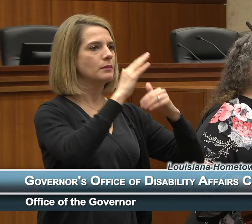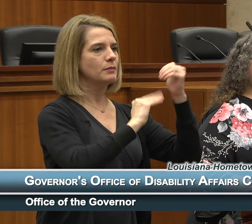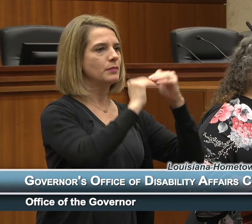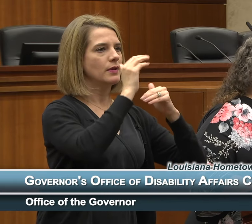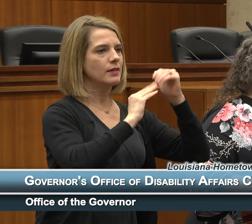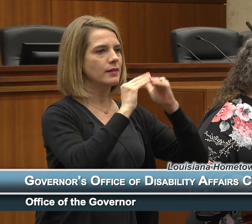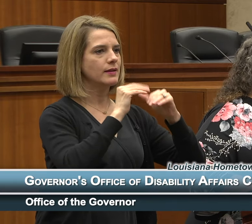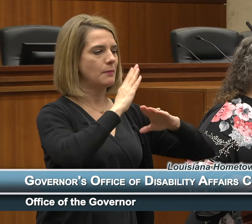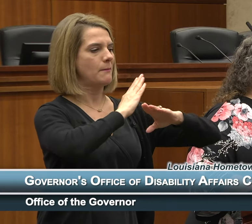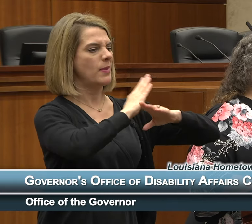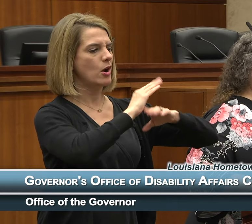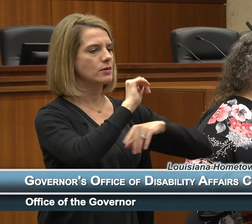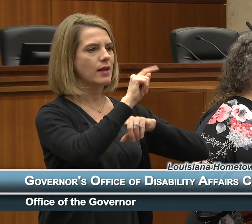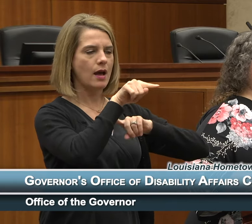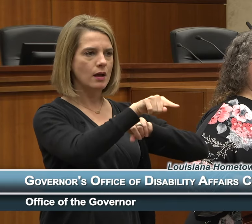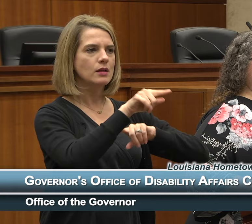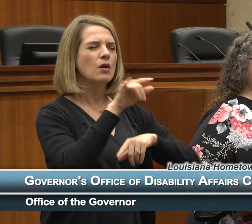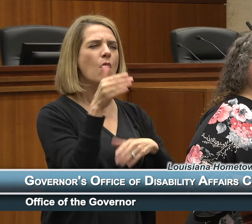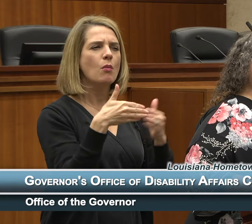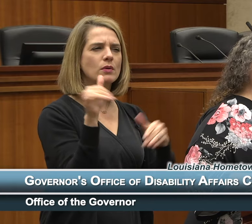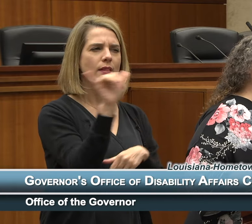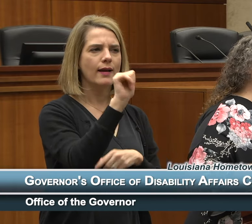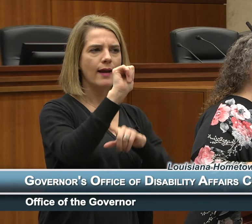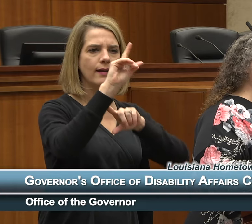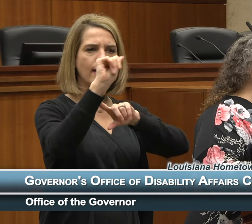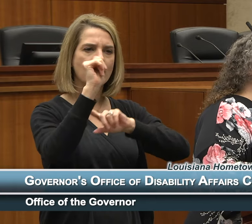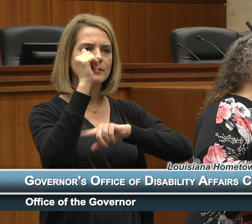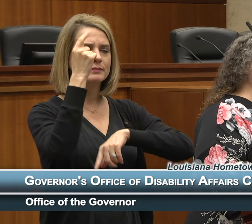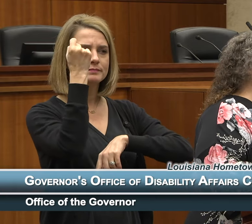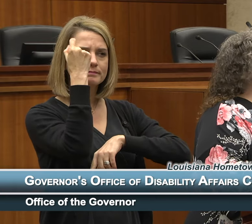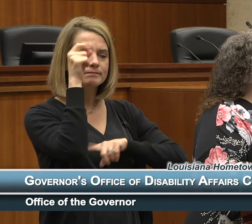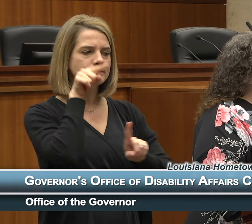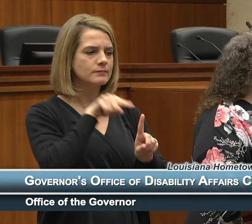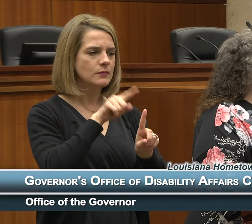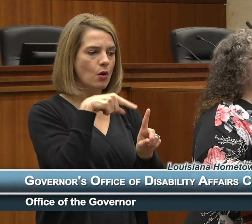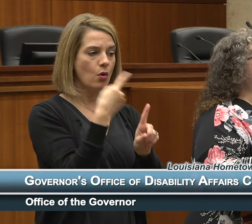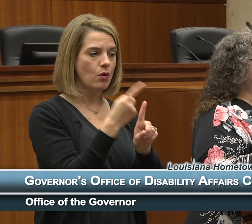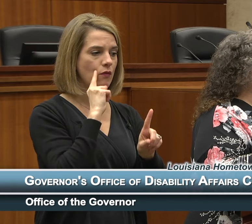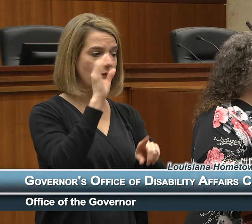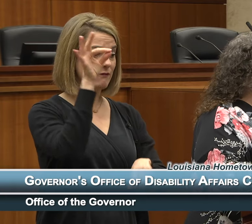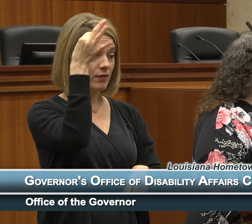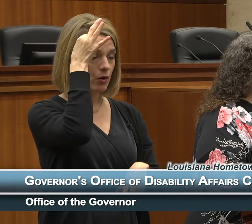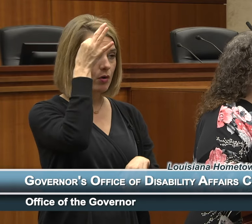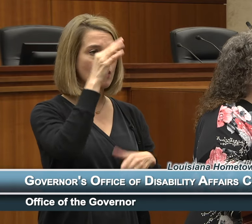written very much like the ADA, but it was only for federal projects, federal